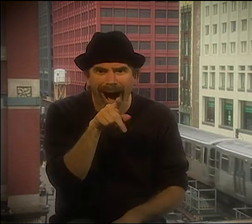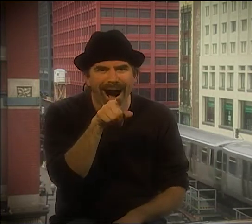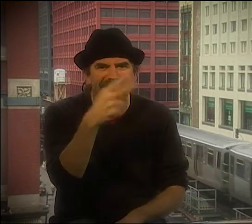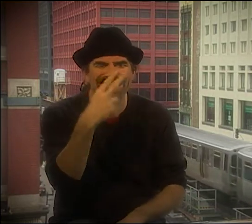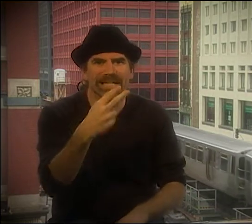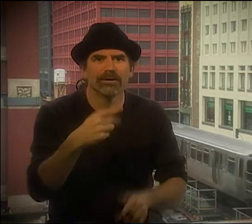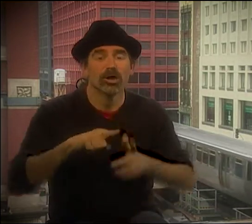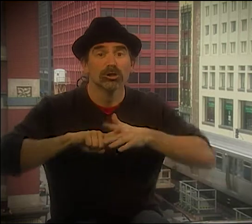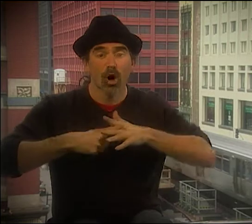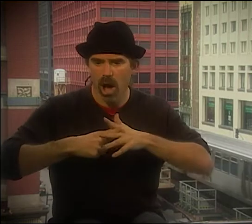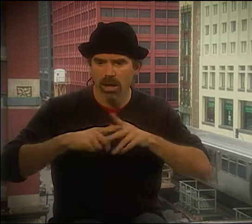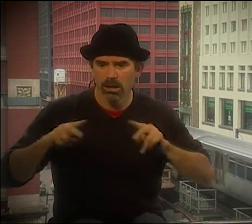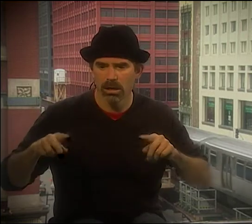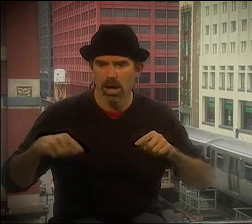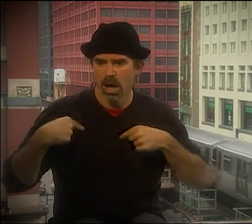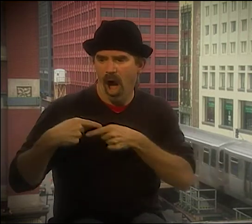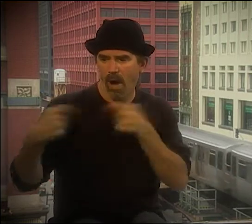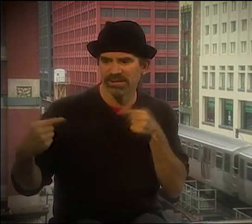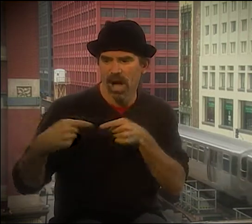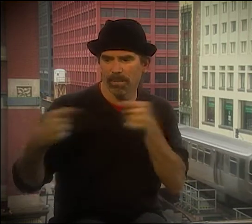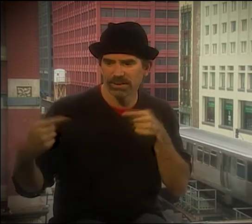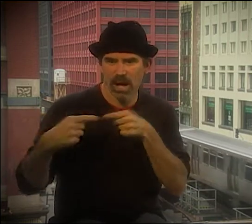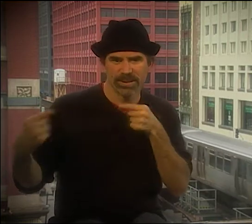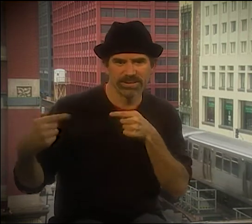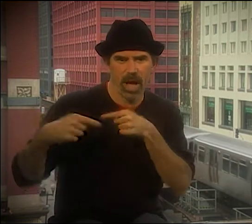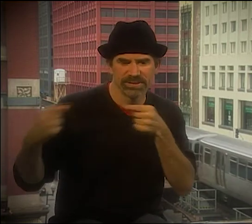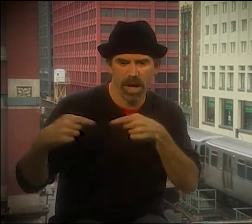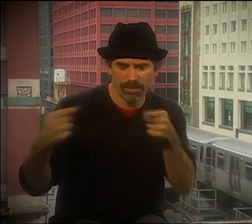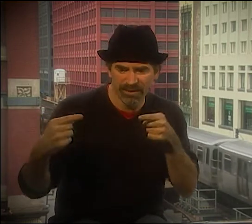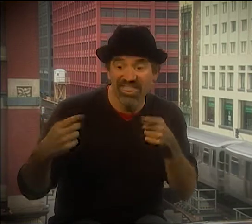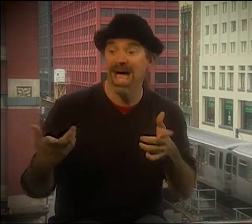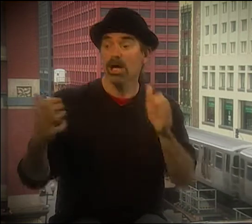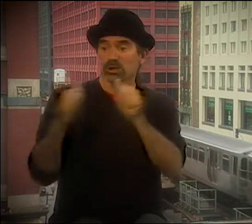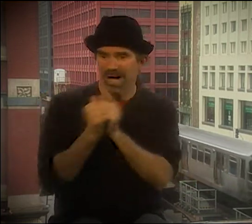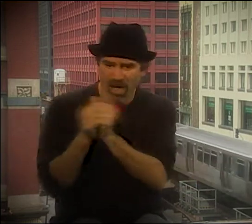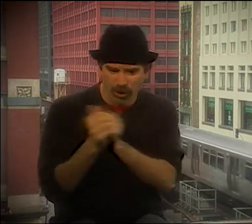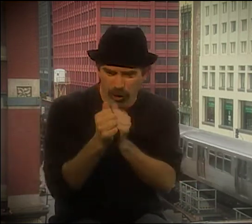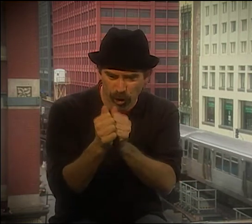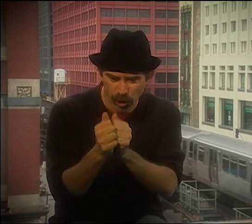IF YOU'RE SITTING IN AN EDITING ROOM, YOU SAY, "OK, I'LL TAKE THAT PART AND COPY AND PASTE OVER HERE.